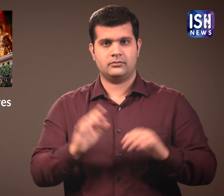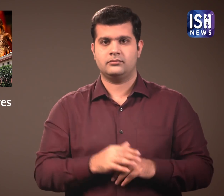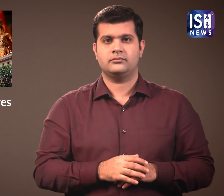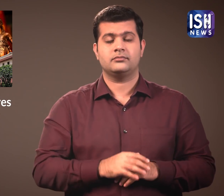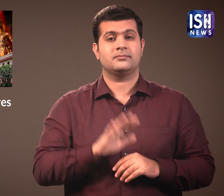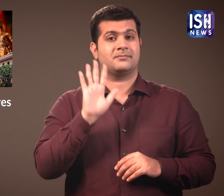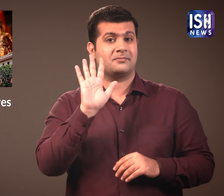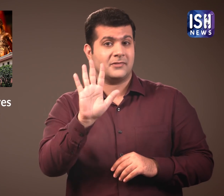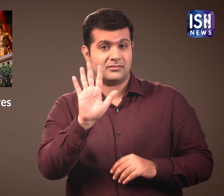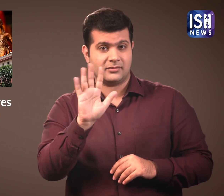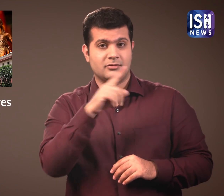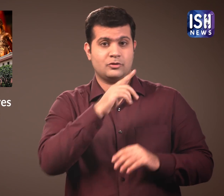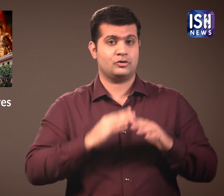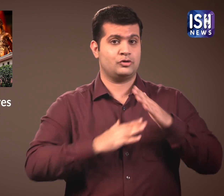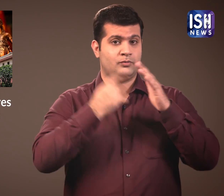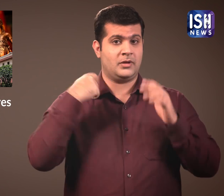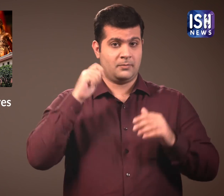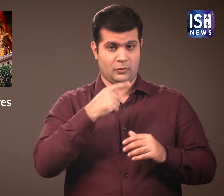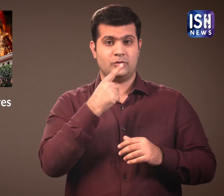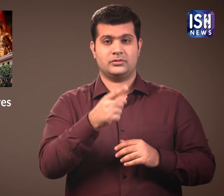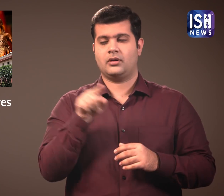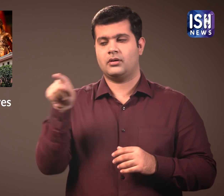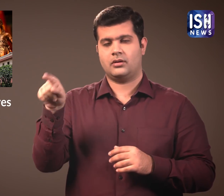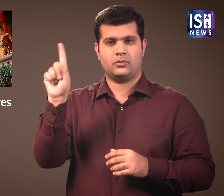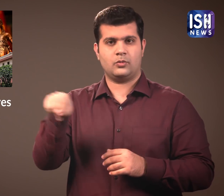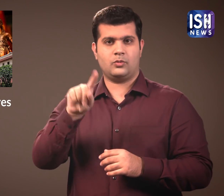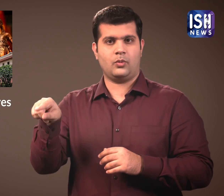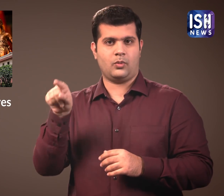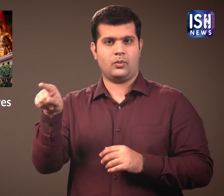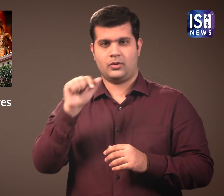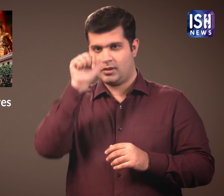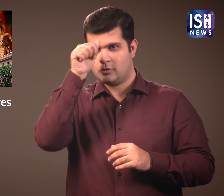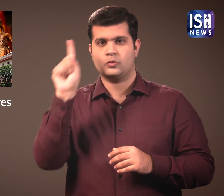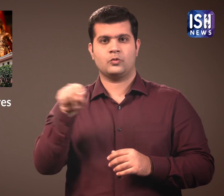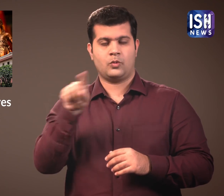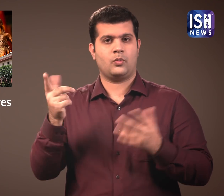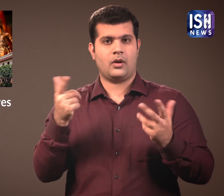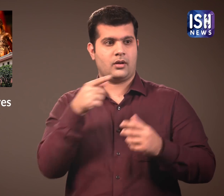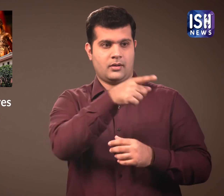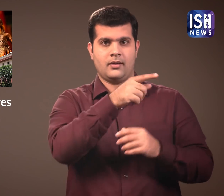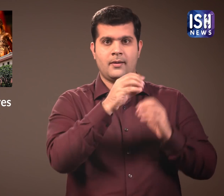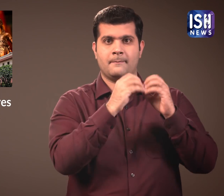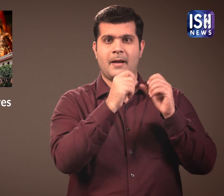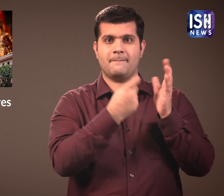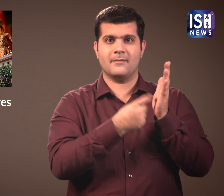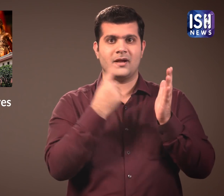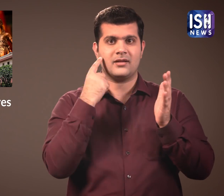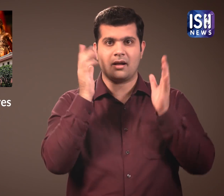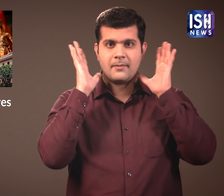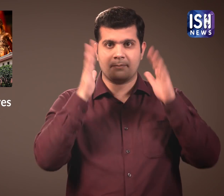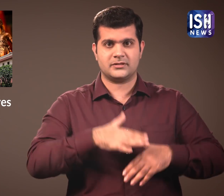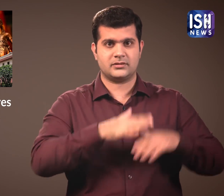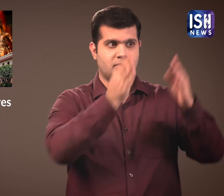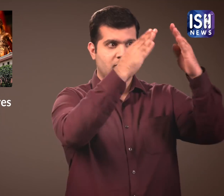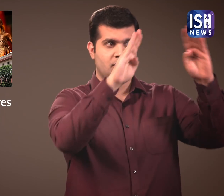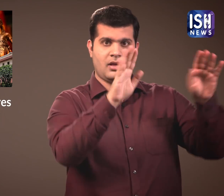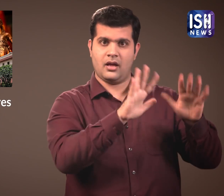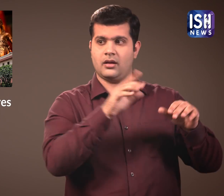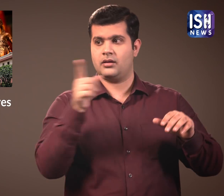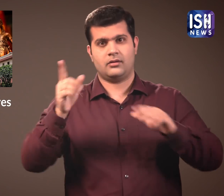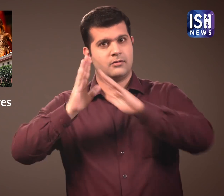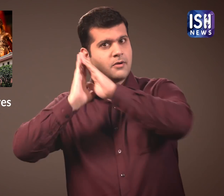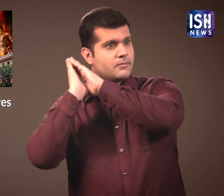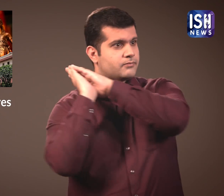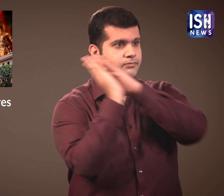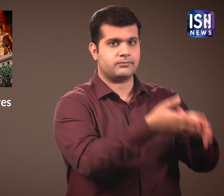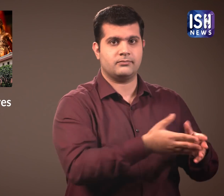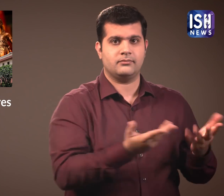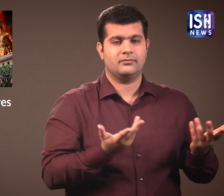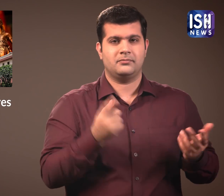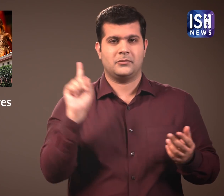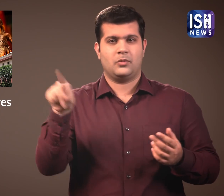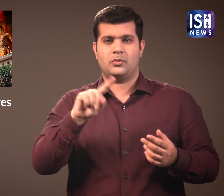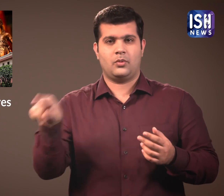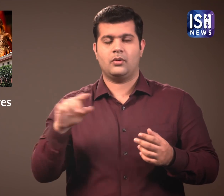The SC also said that since the demolition of Babri Masjid was wrong.